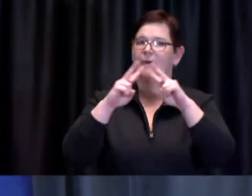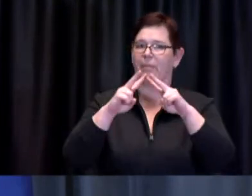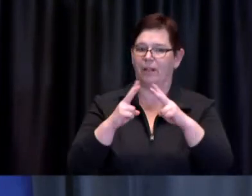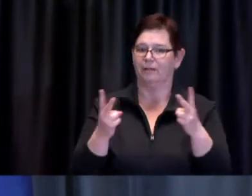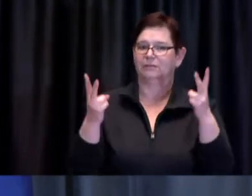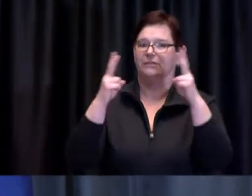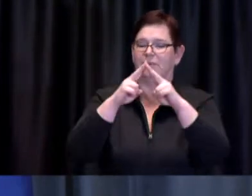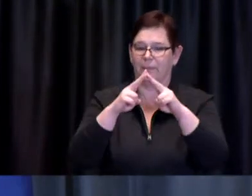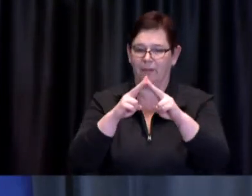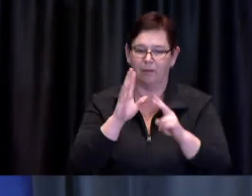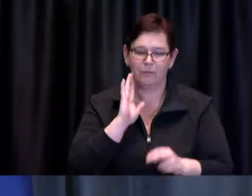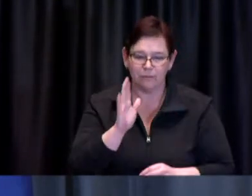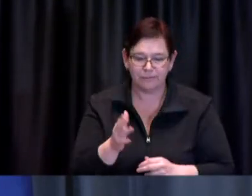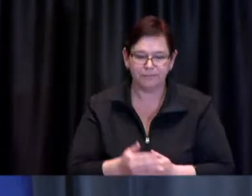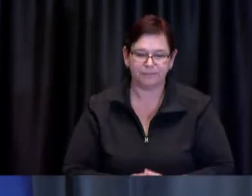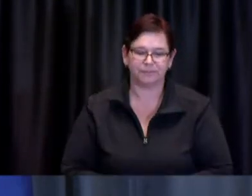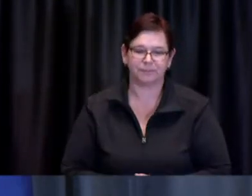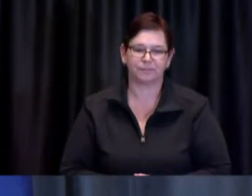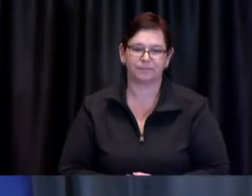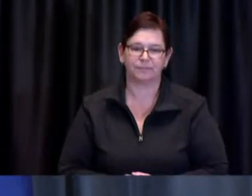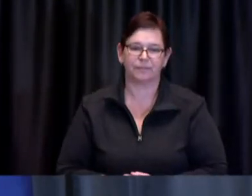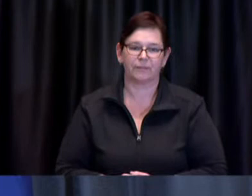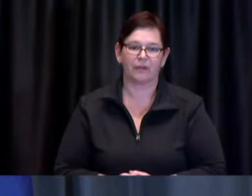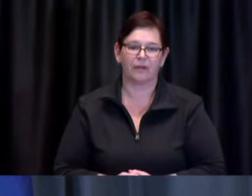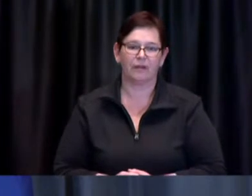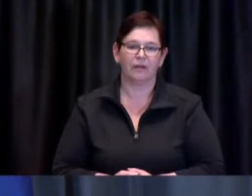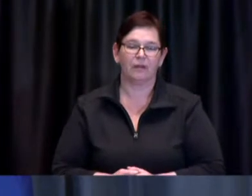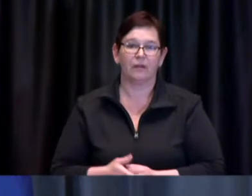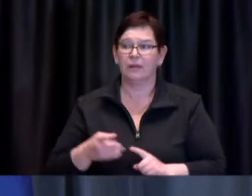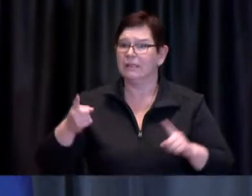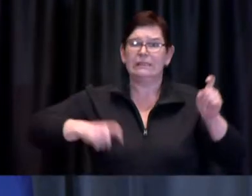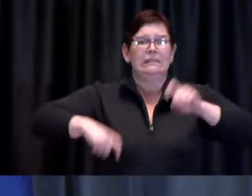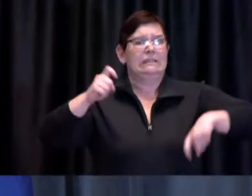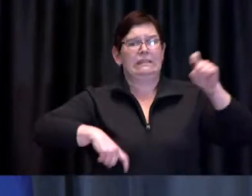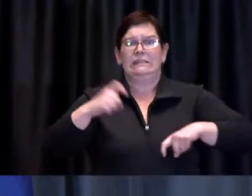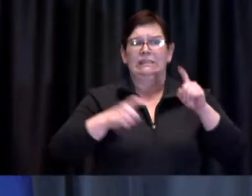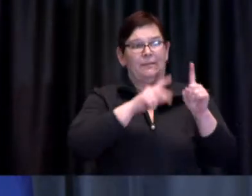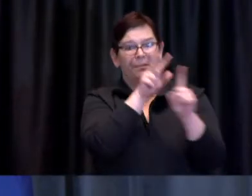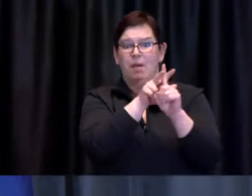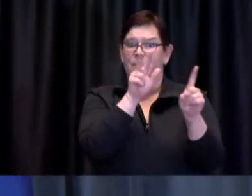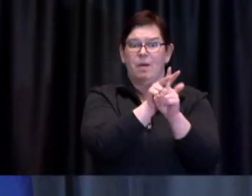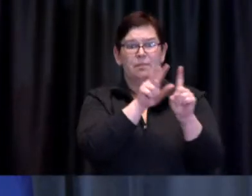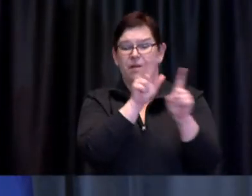Demand for appointments in City-operated vaccine clinics continues to be very high.